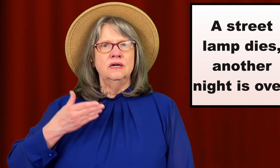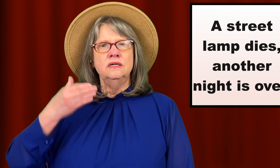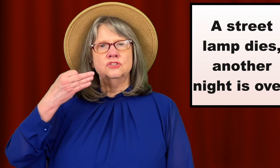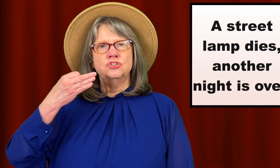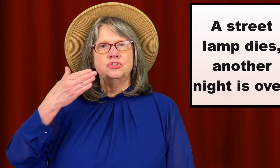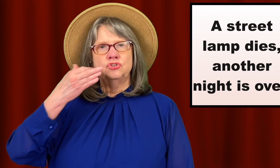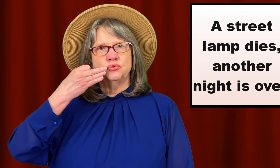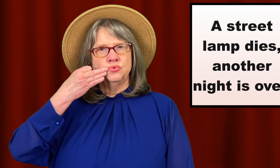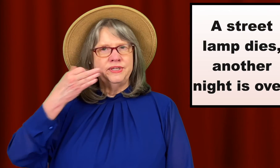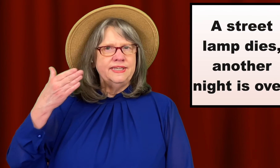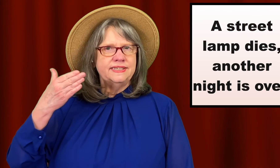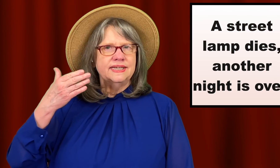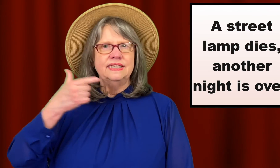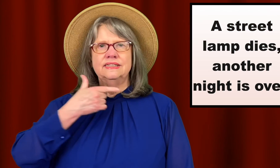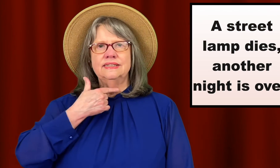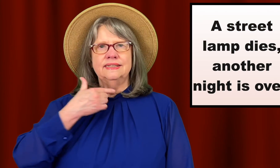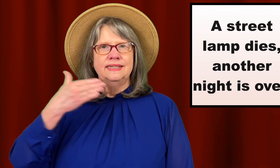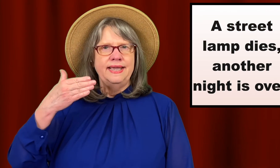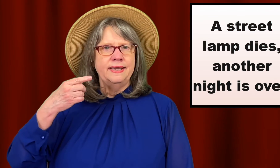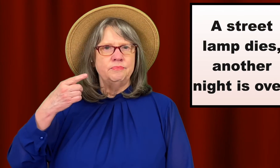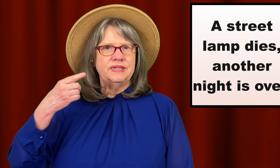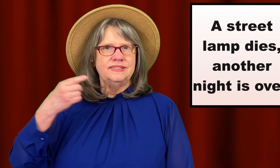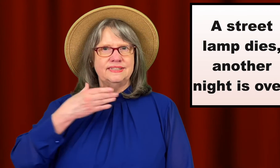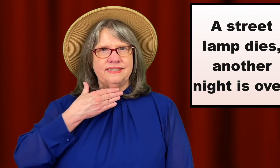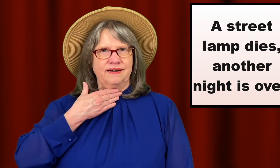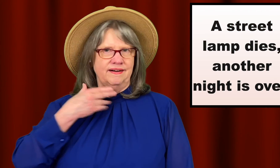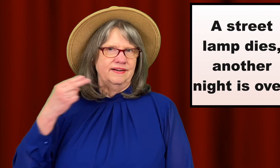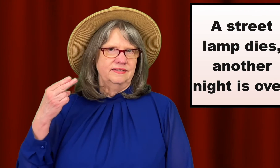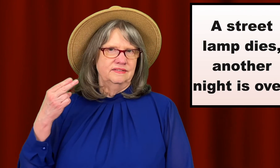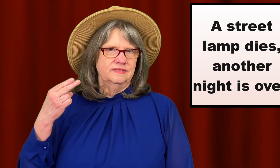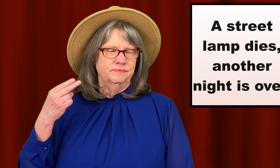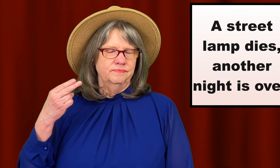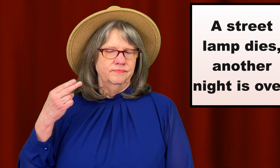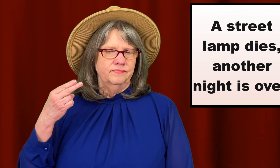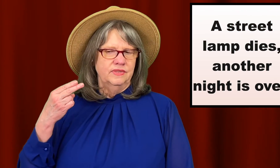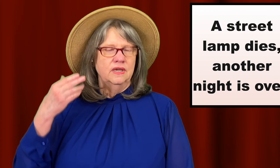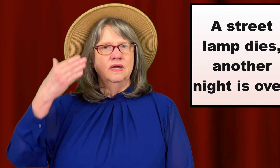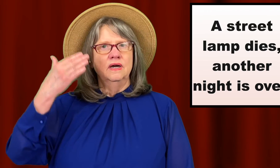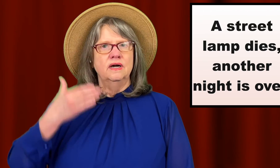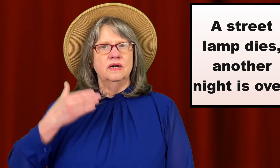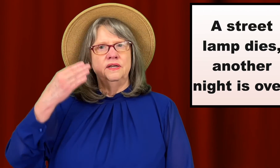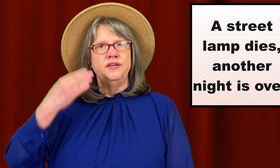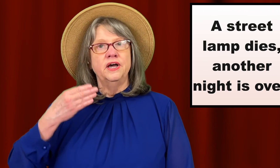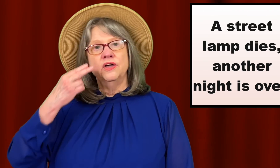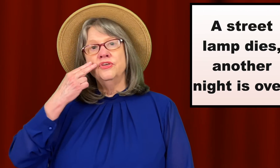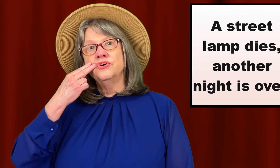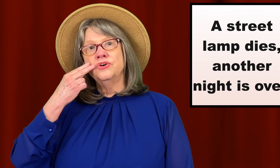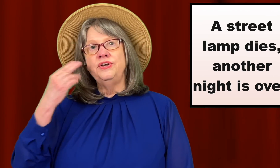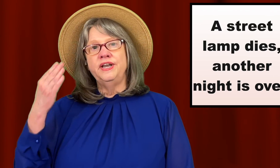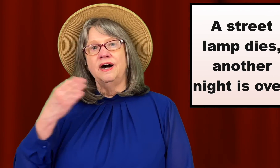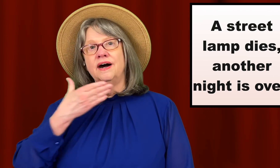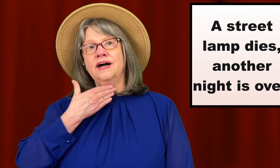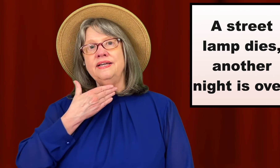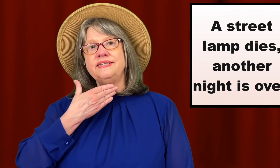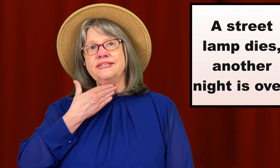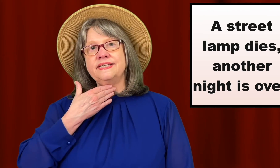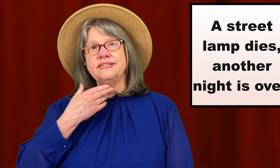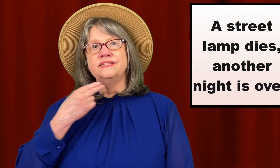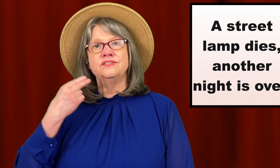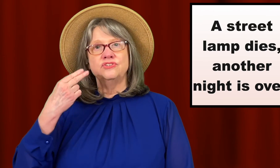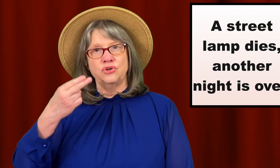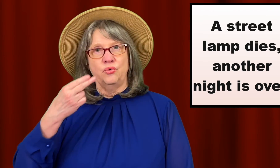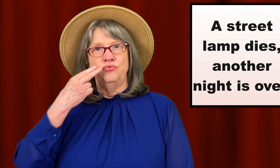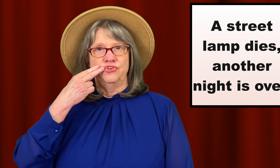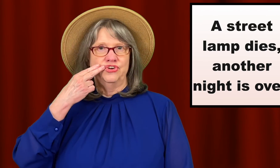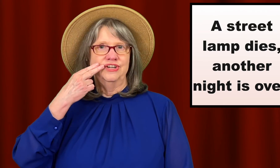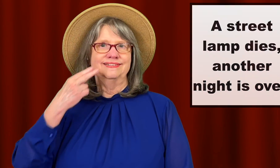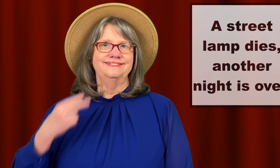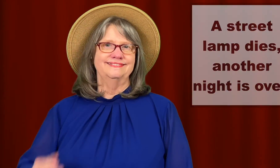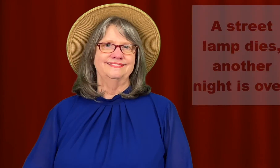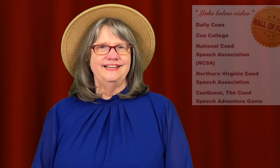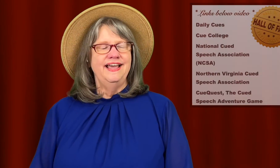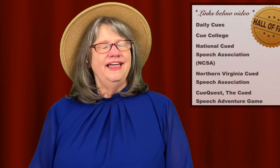A street lamp dies. Another night is over.